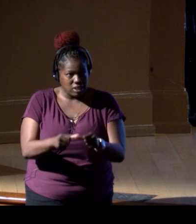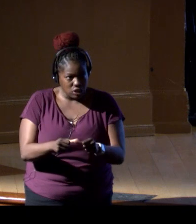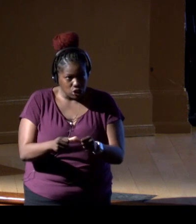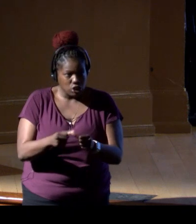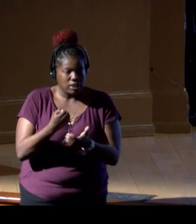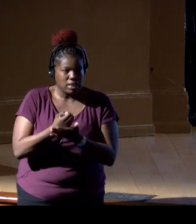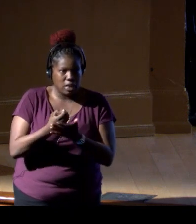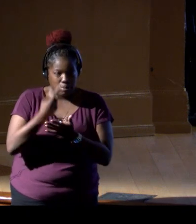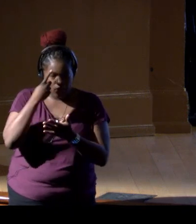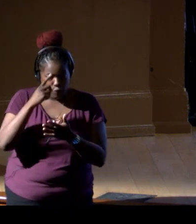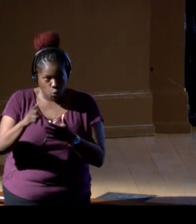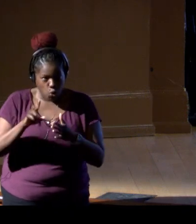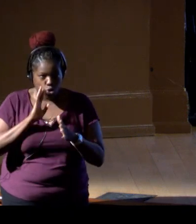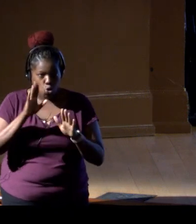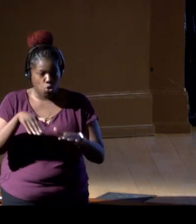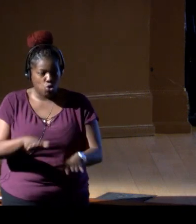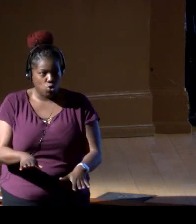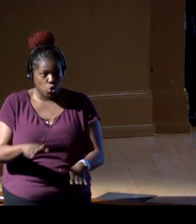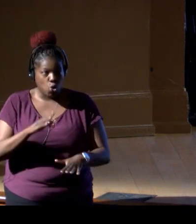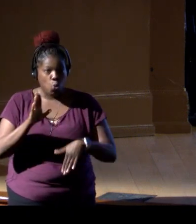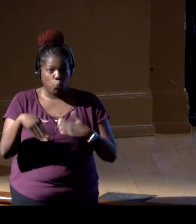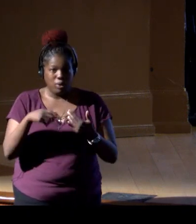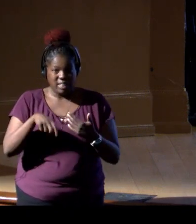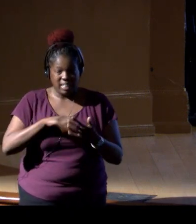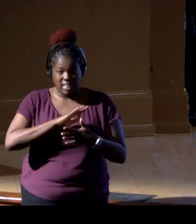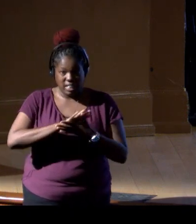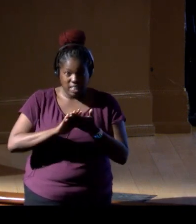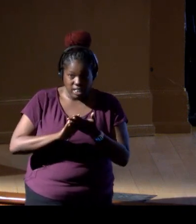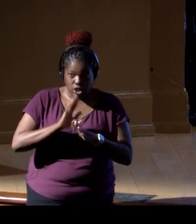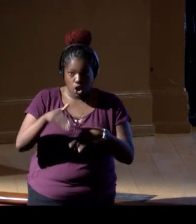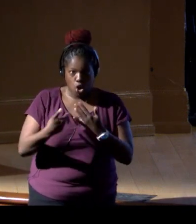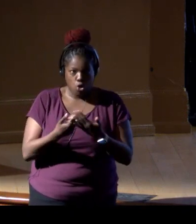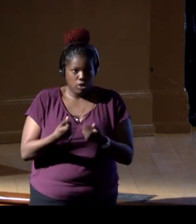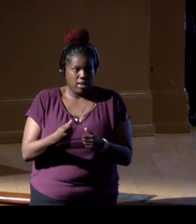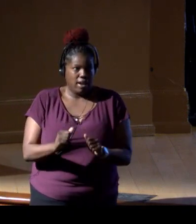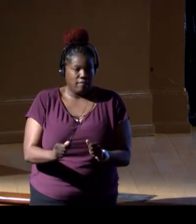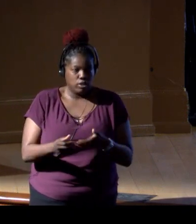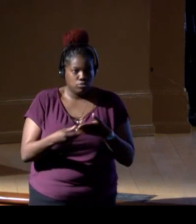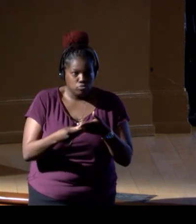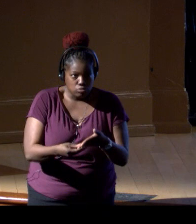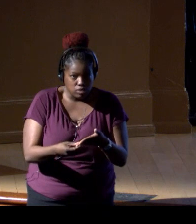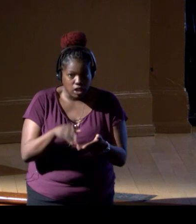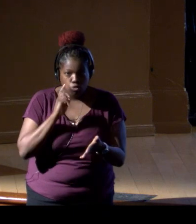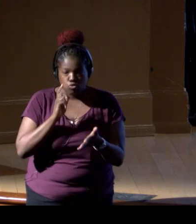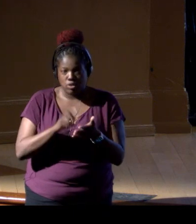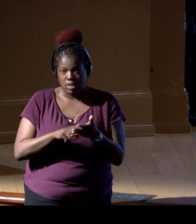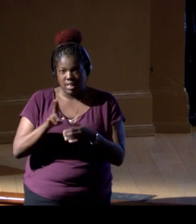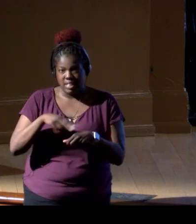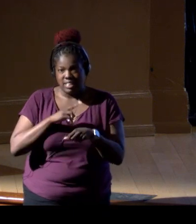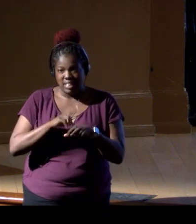All of these are needed to help drive forward all of these efforts, as well as recognize them at a national scale,